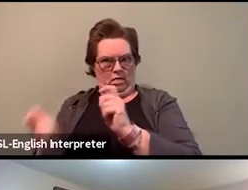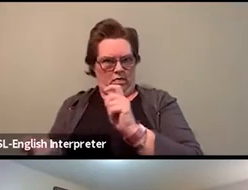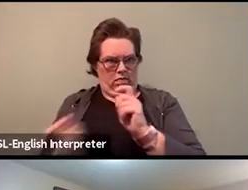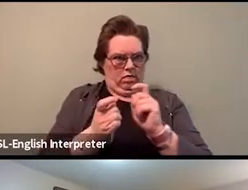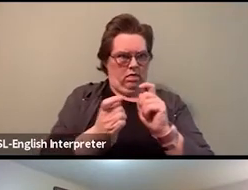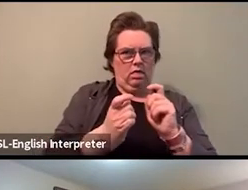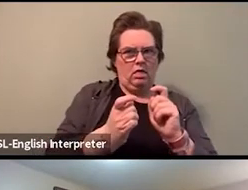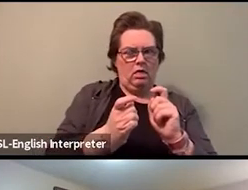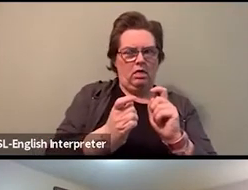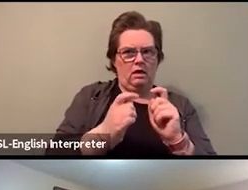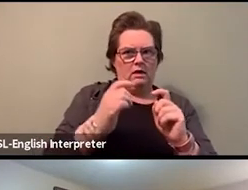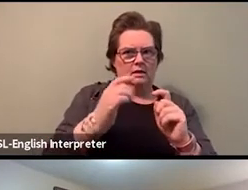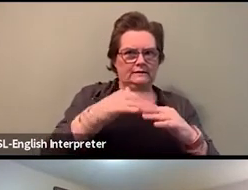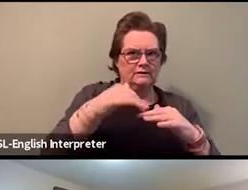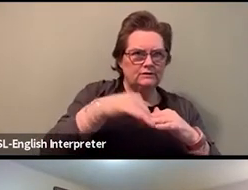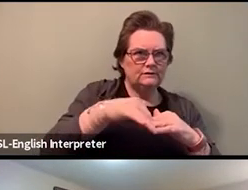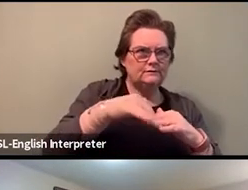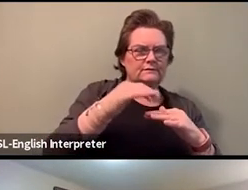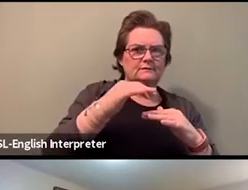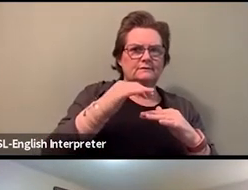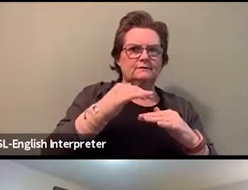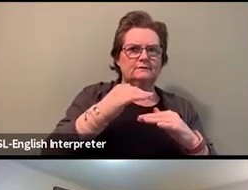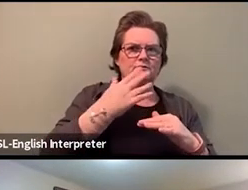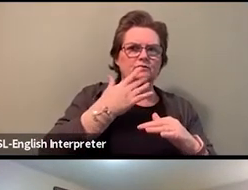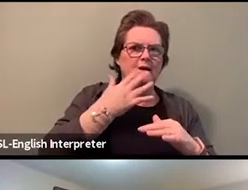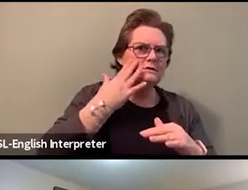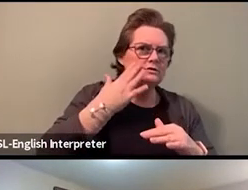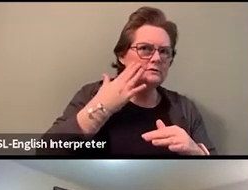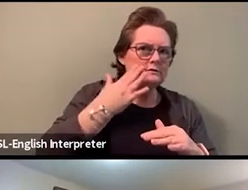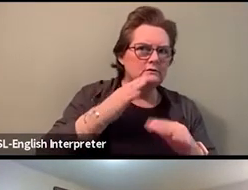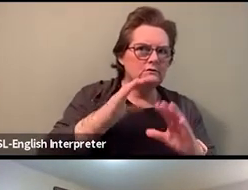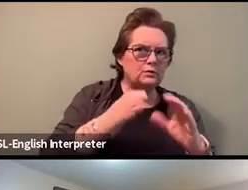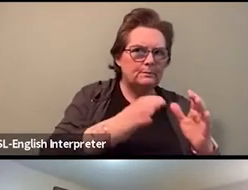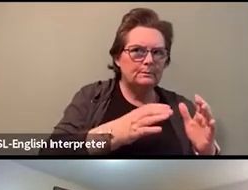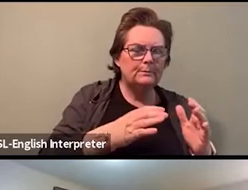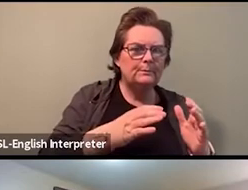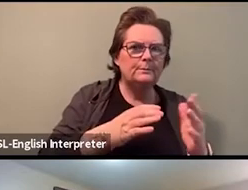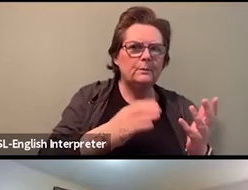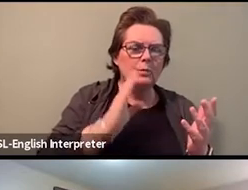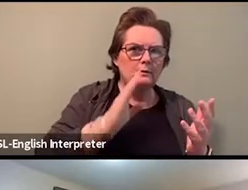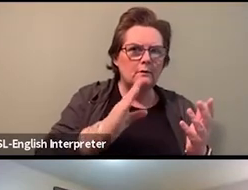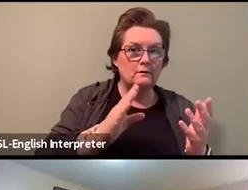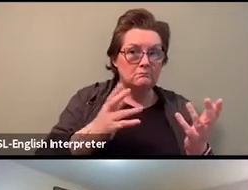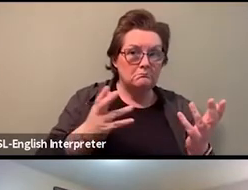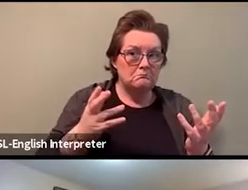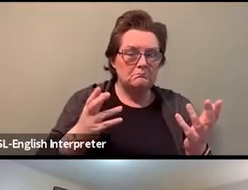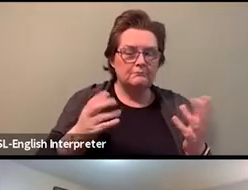So those are two questions from Robert. I'm not sure if anyone kinda wants to respond.